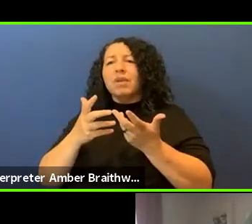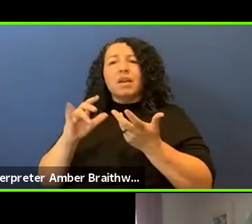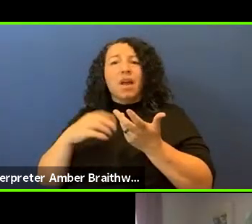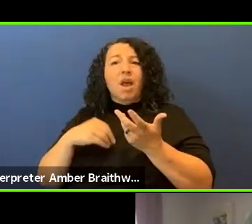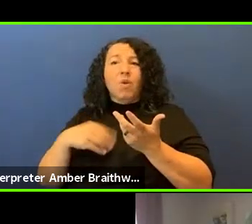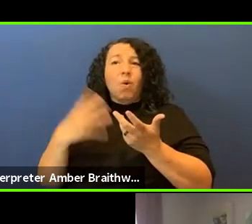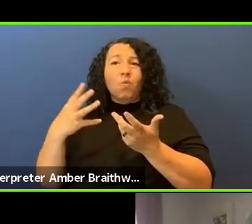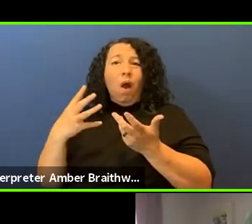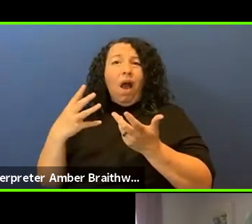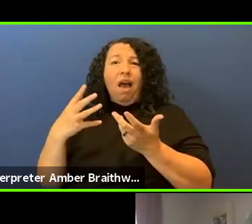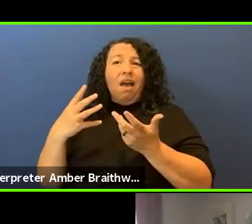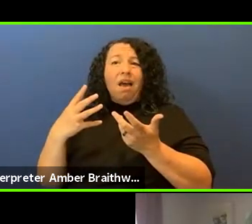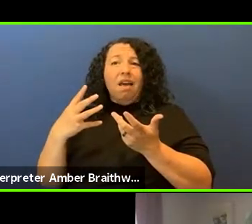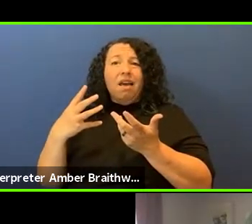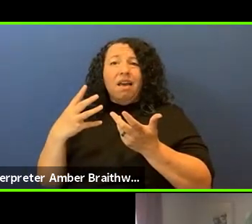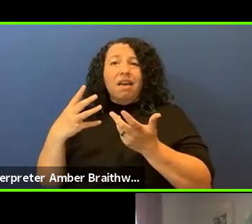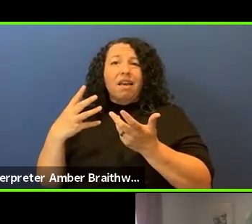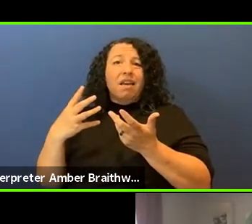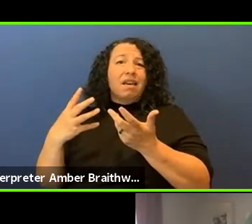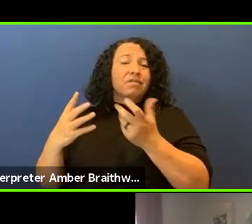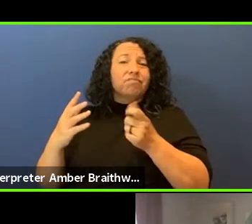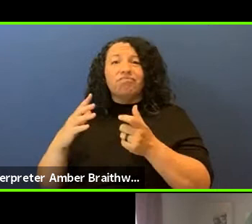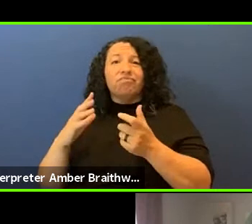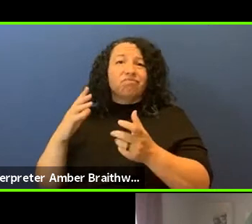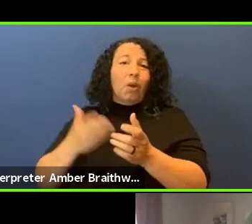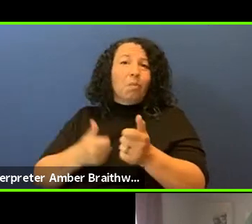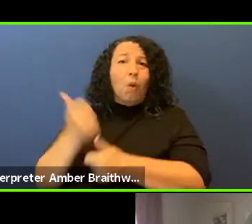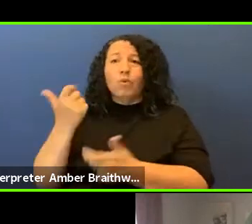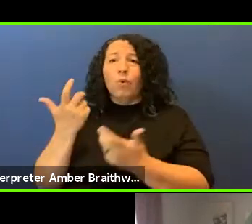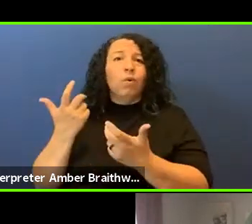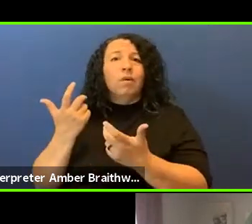We have the Dahl Arts Center here which is sort of our mini little